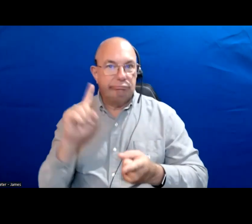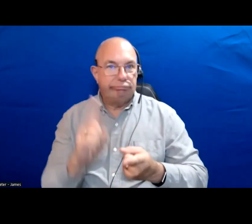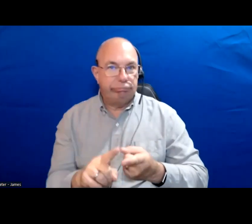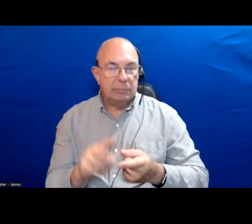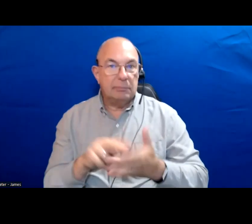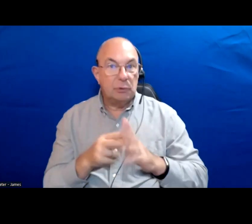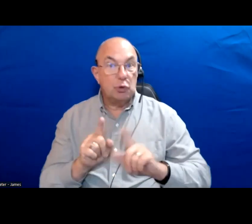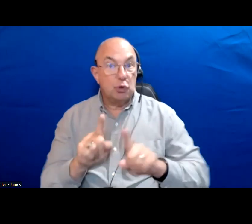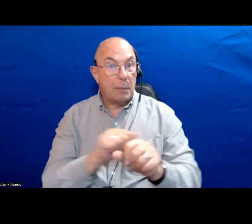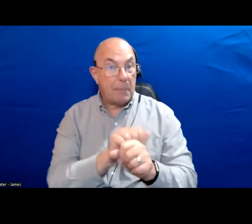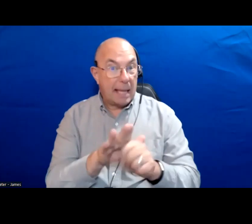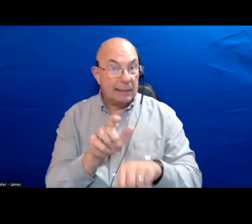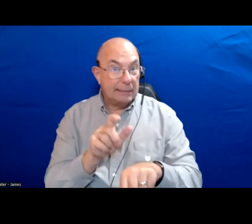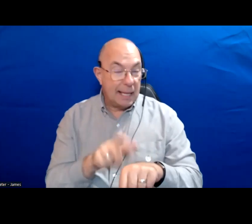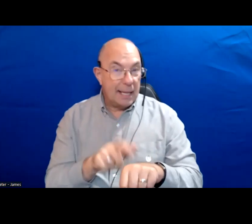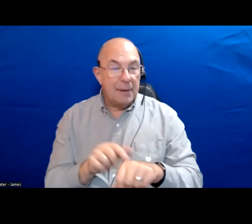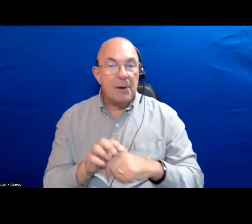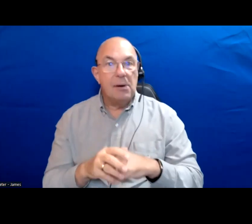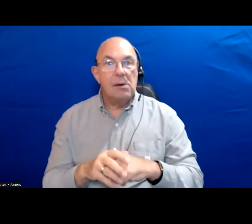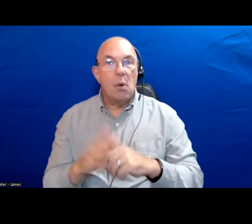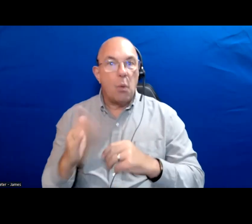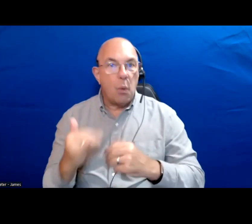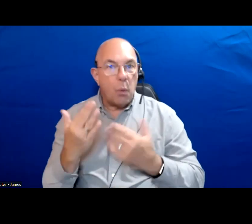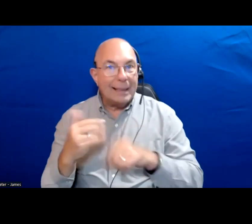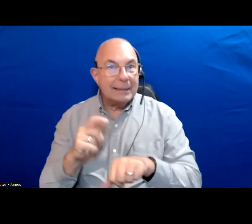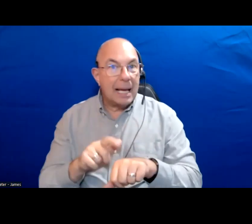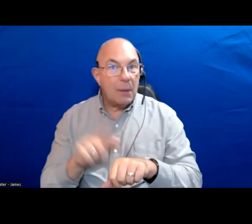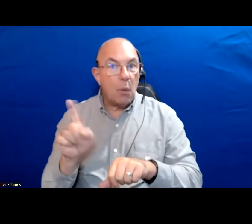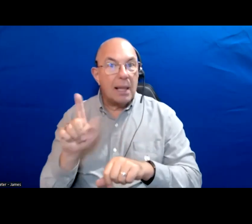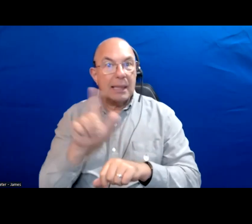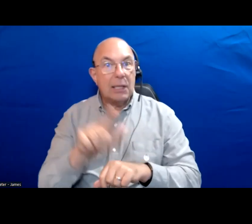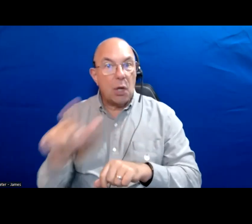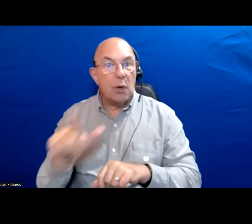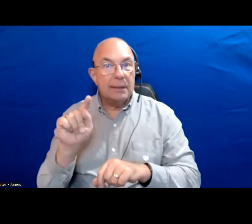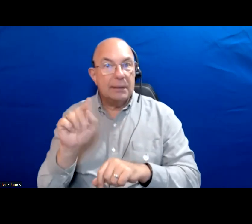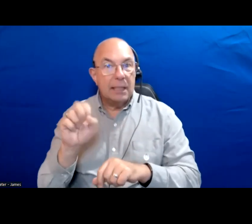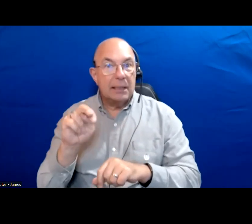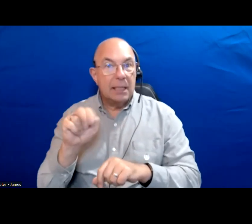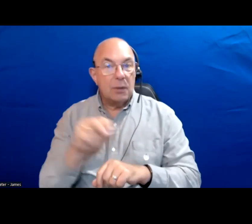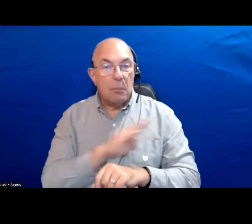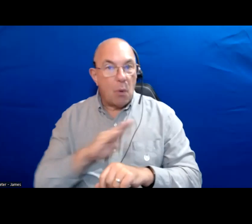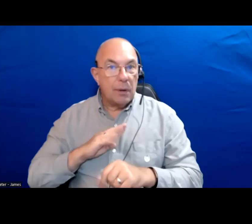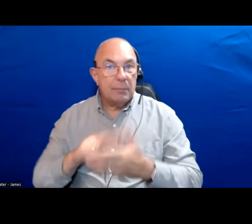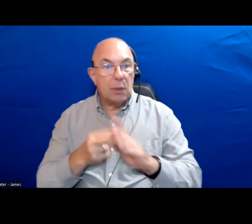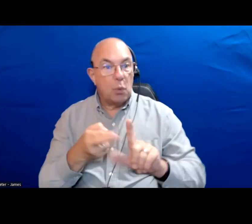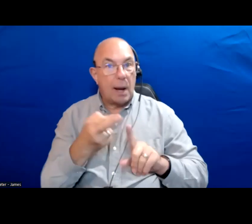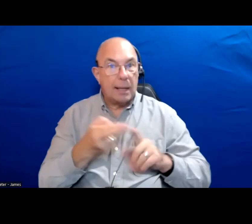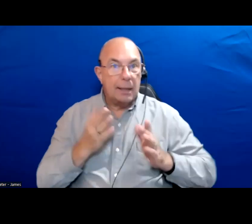the pandemic with the wait times at the landlord-tenant board where renters were having to wait disproportionately